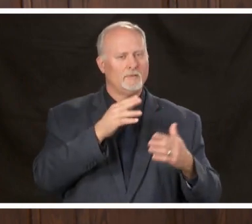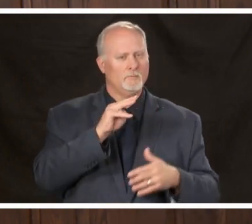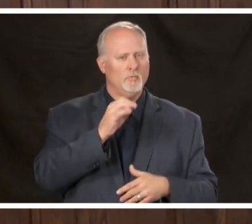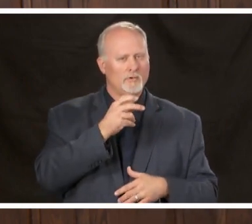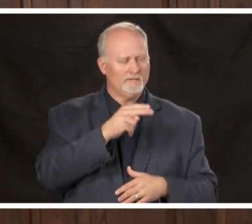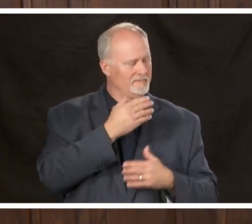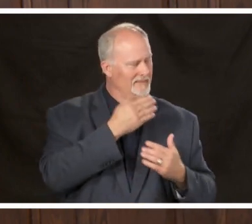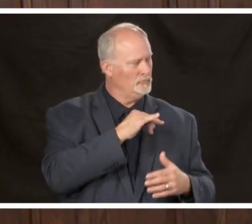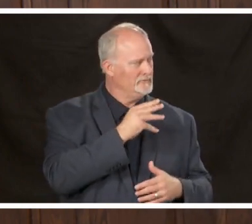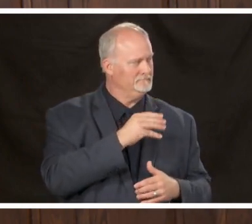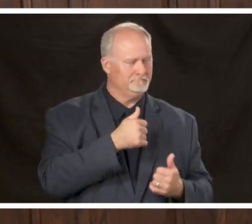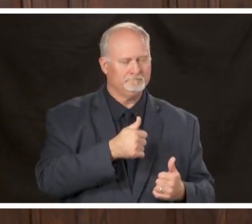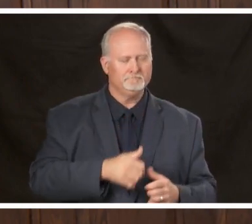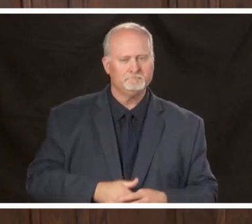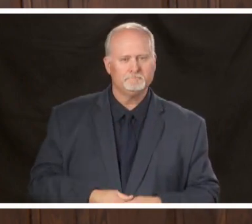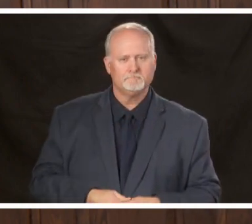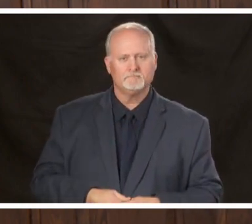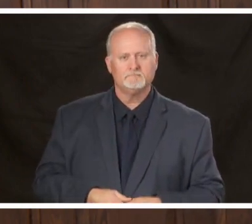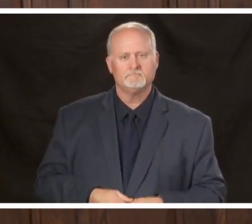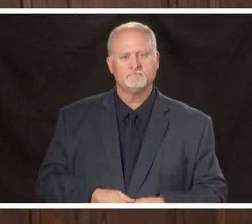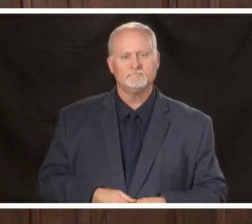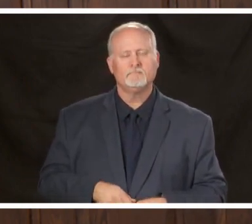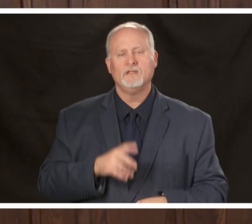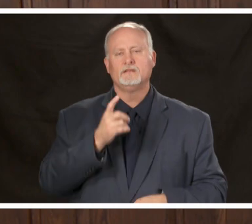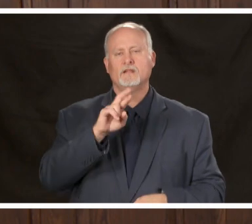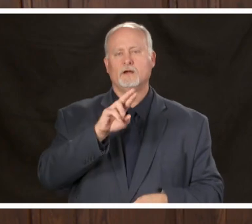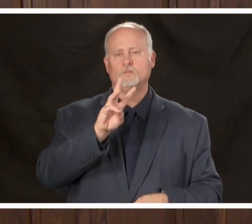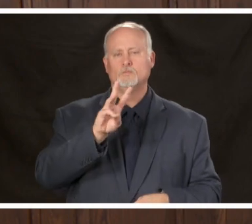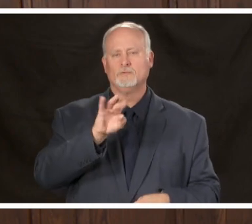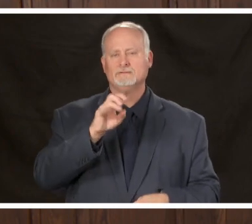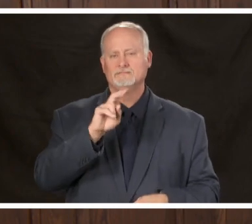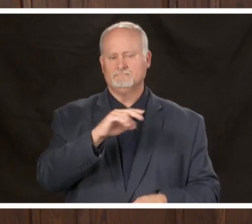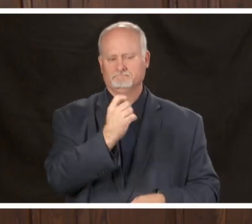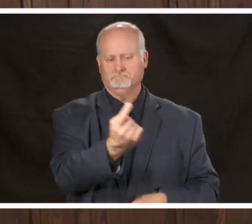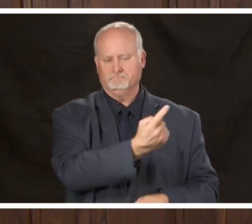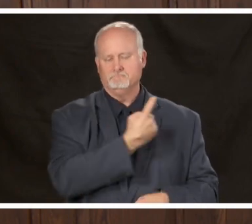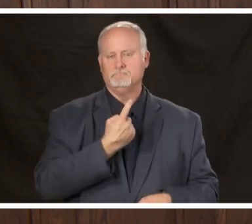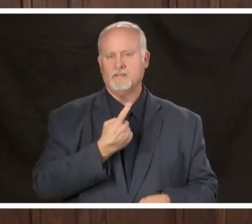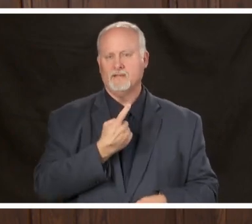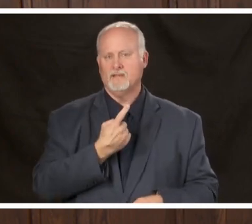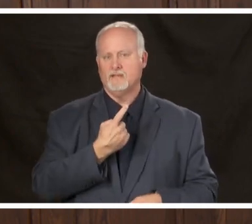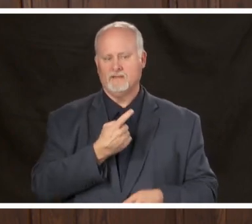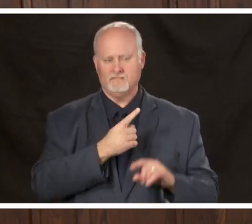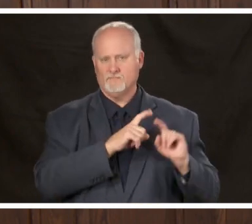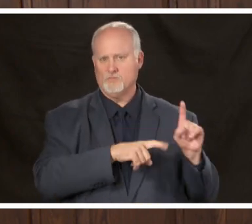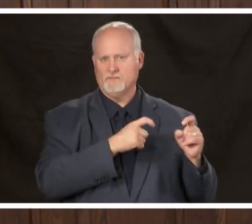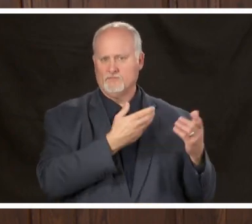you Jim all right dr. Wilson will now return to the podium for questions again